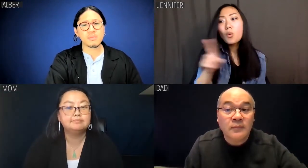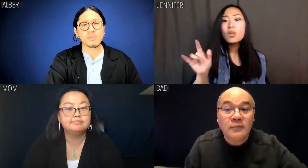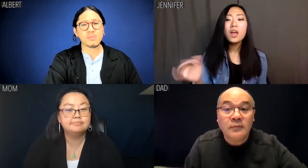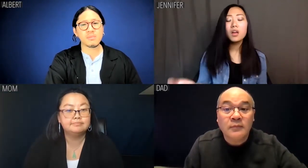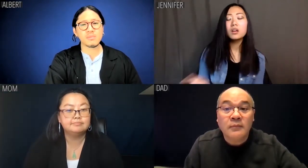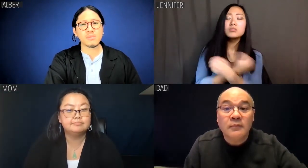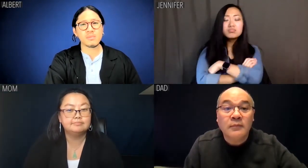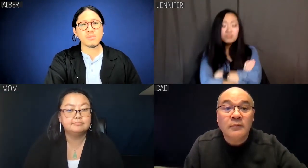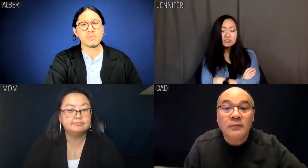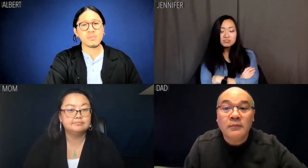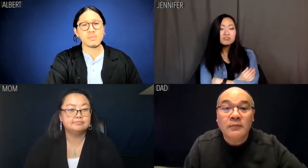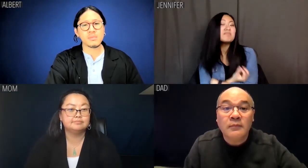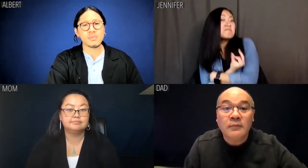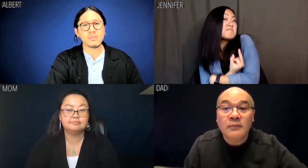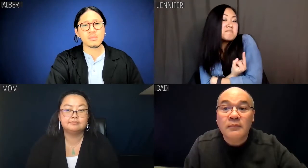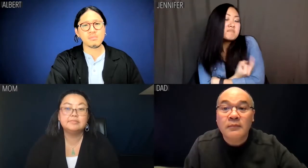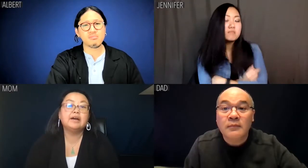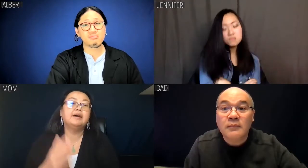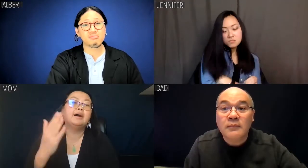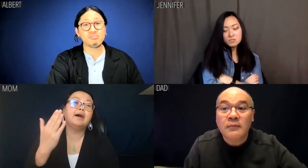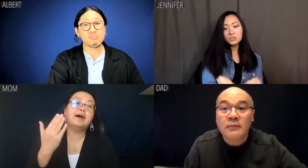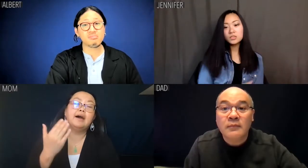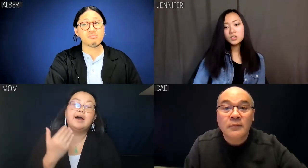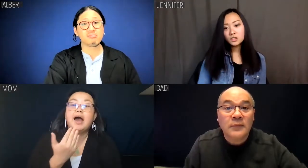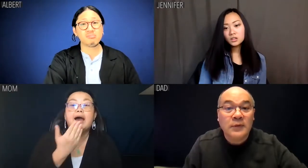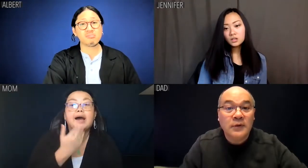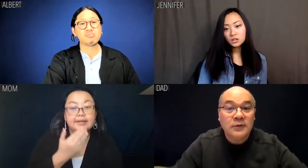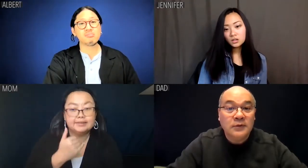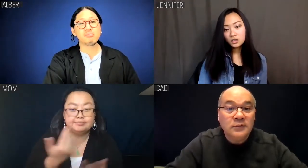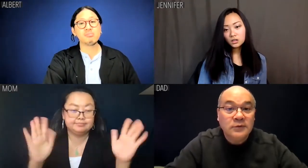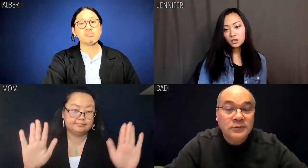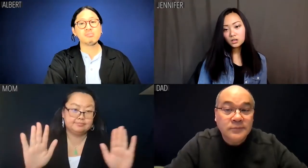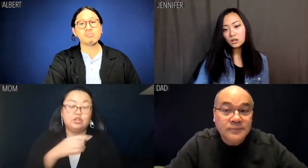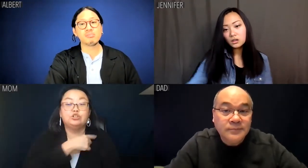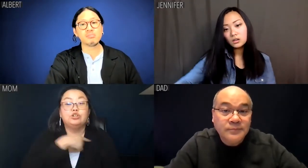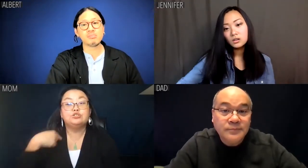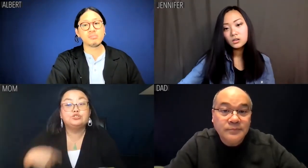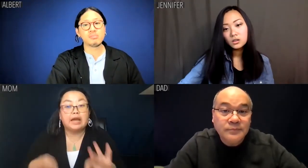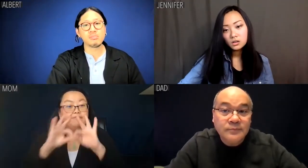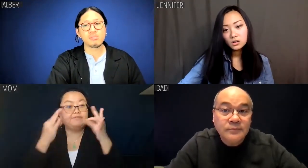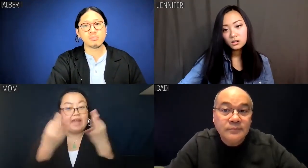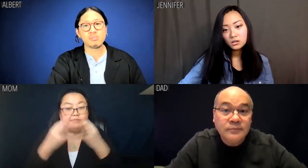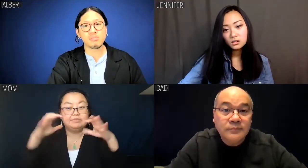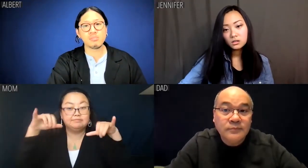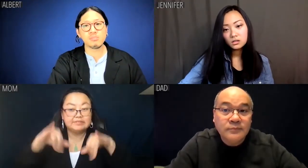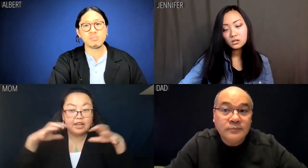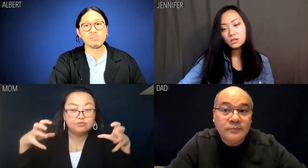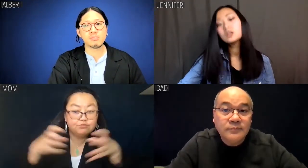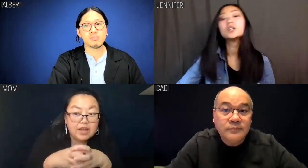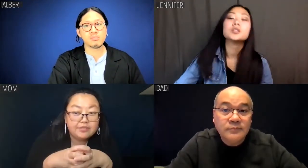Jennifer: Why? That's so arbitrary. Mom: Honey. Chinese families are tight,